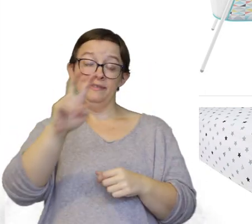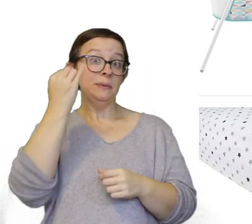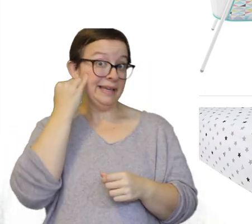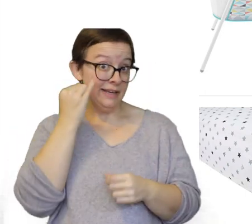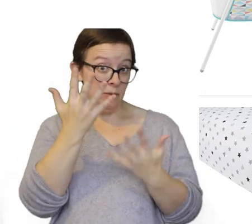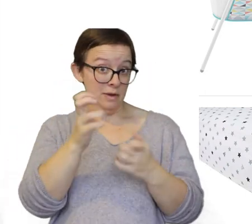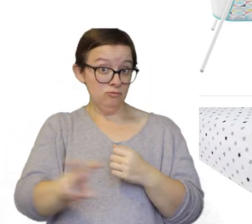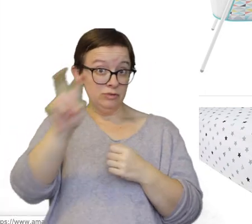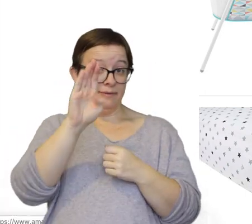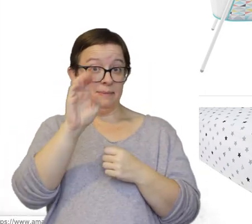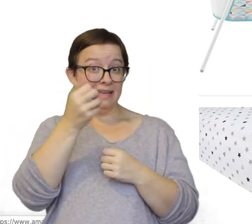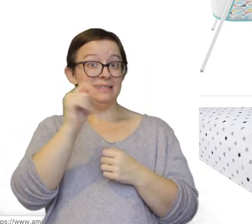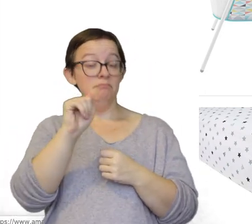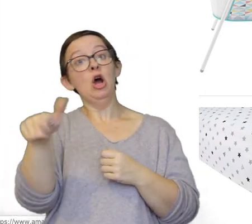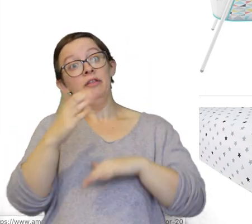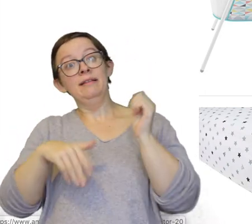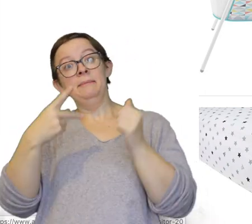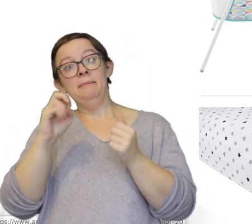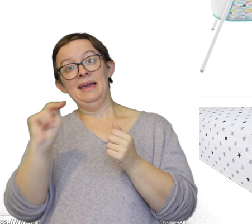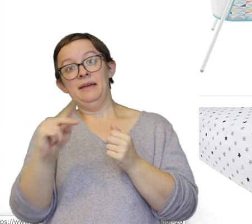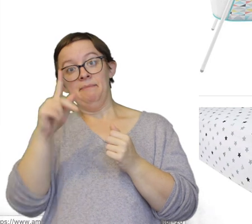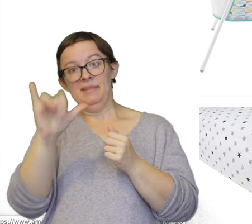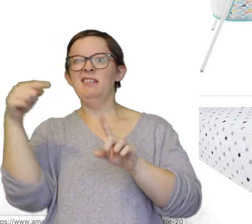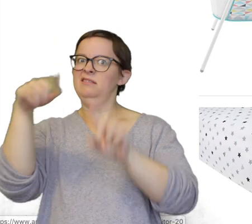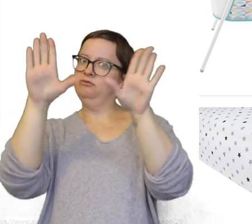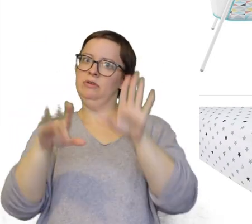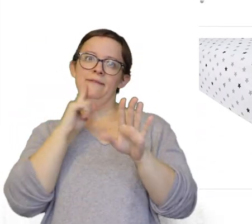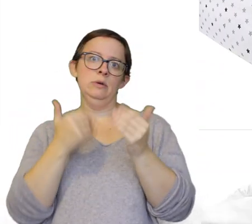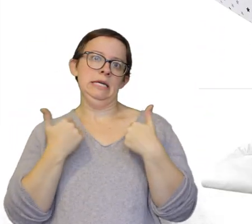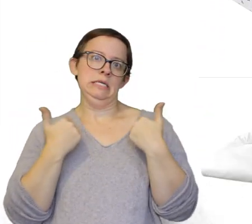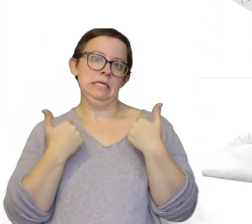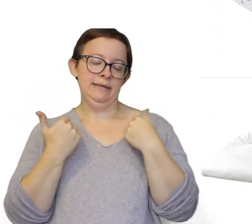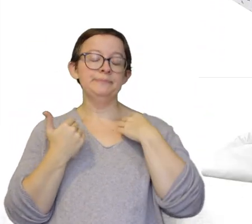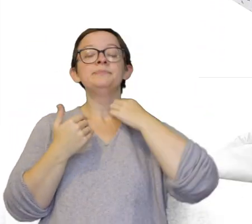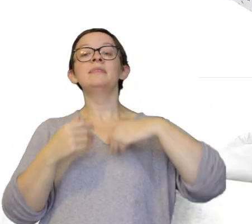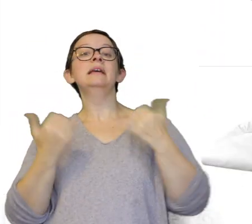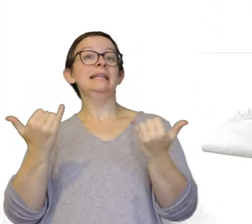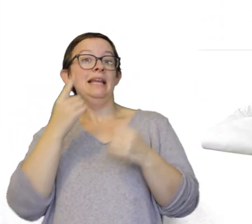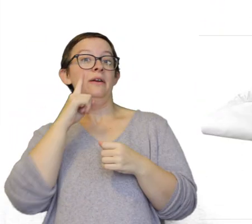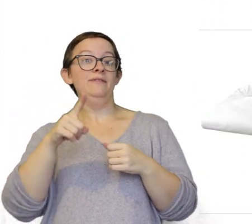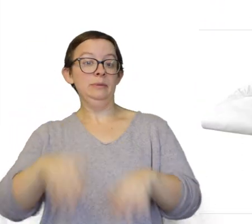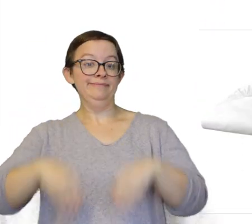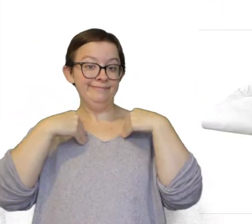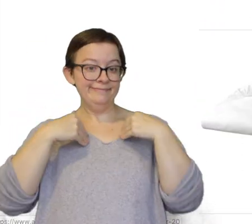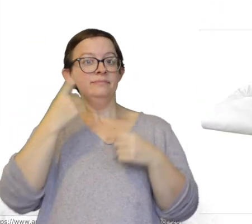So if you want to travel bassinet other than the pack n' play, this works really great when they're smaller. Now for sheets for your crib...